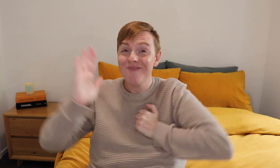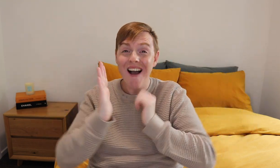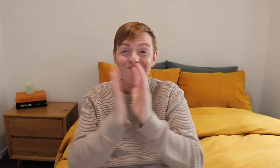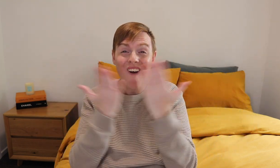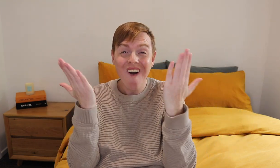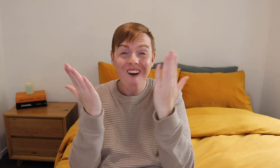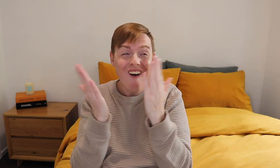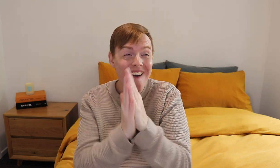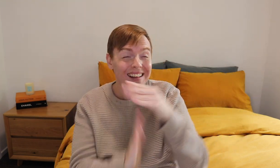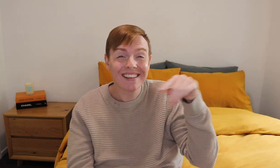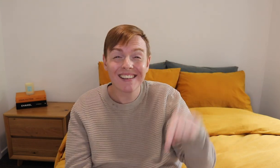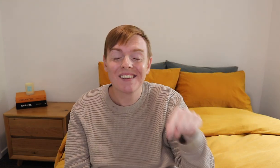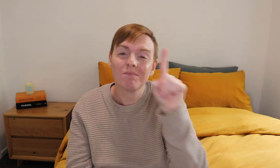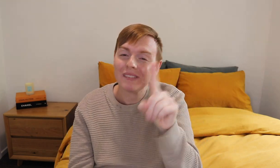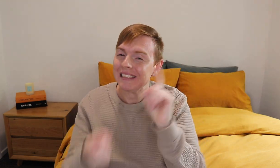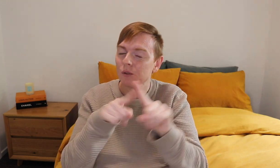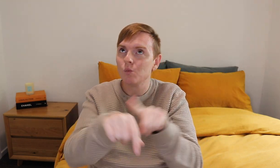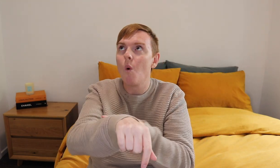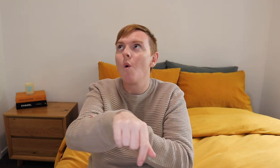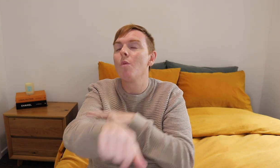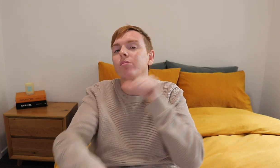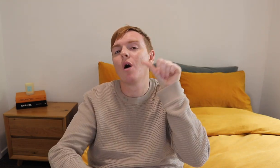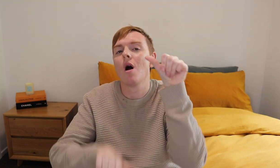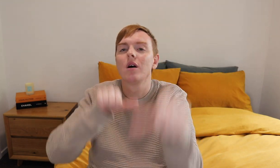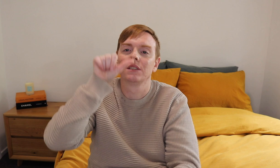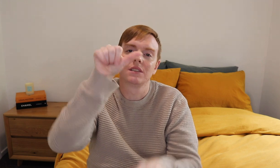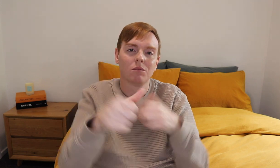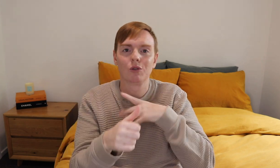and I can say "MY BOOK IS HERE!" But it's a long process,